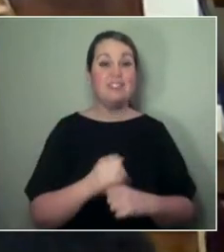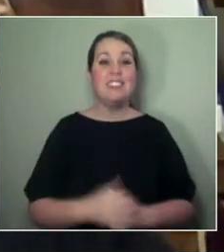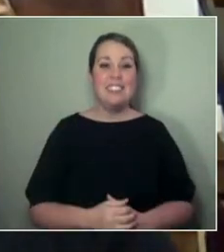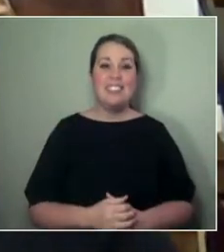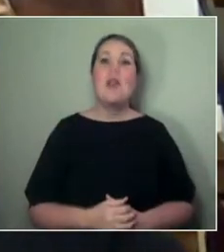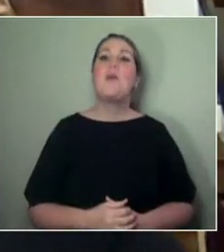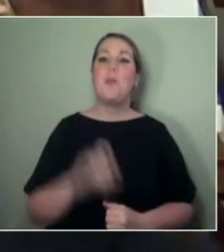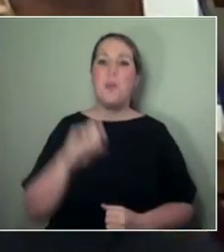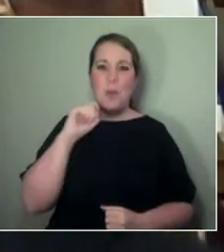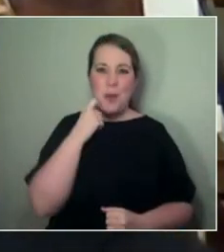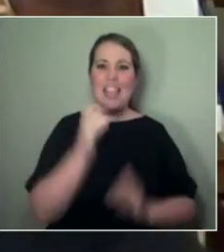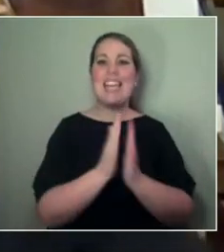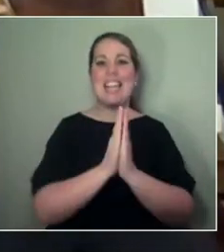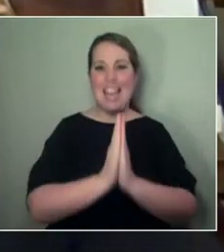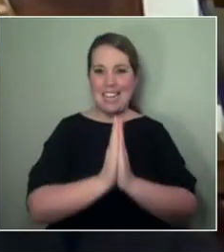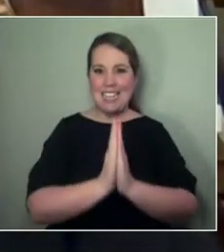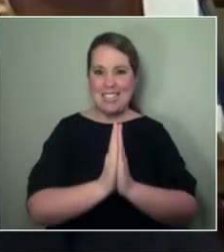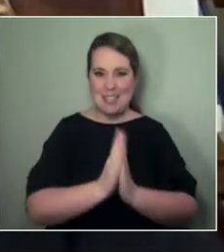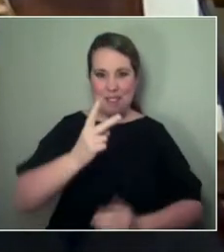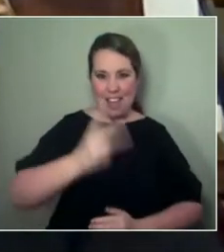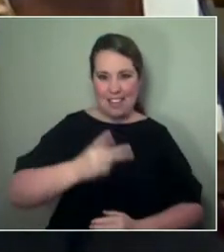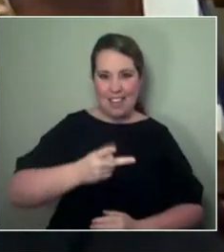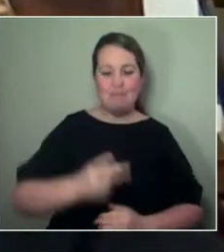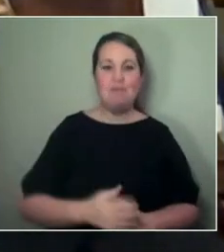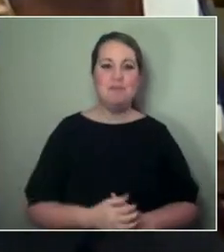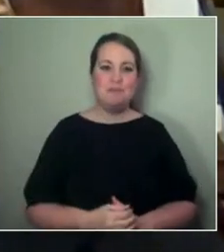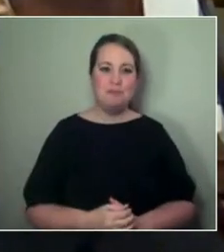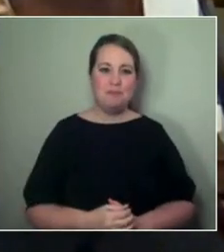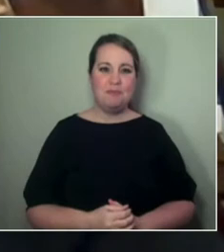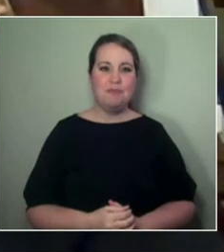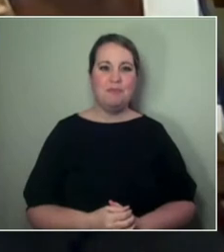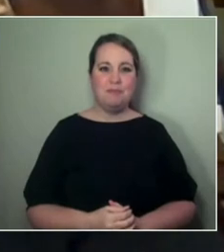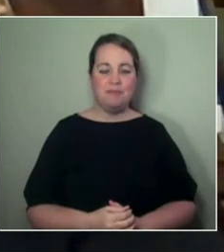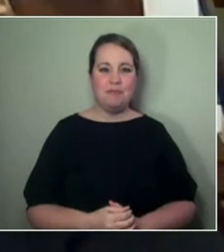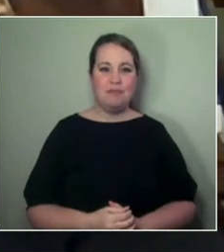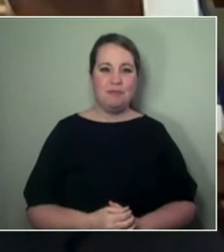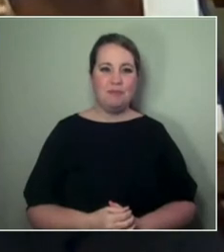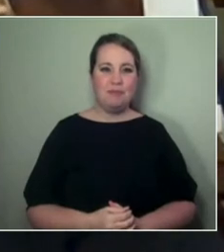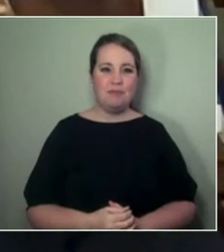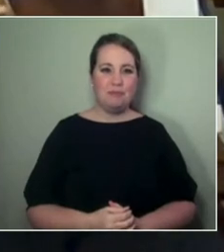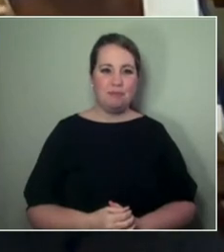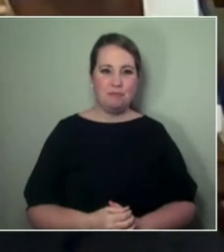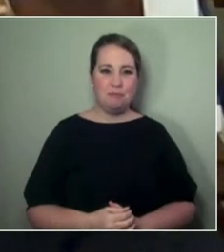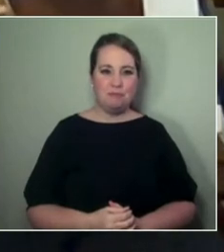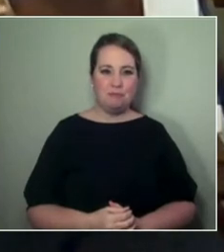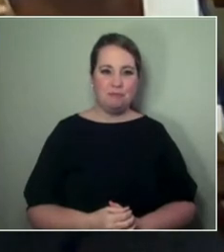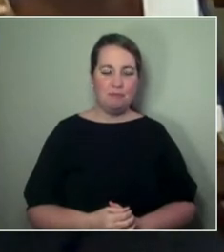let's close the loop the way that we started, with a karakia. Me inoi tātou.